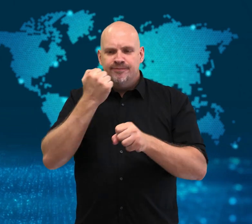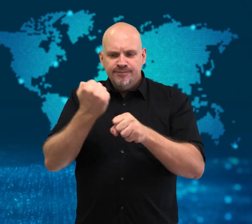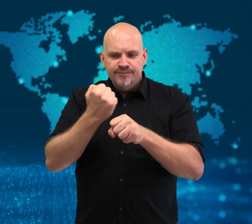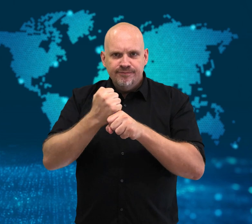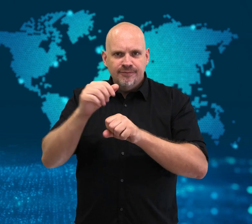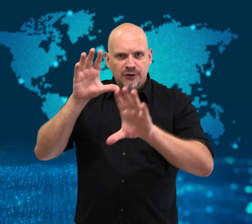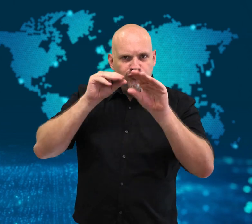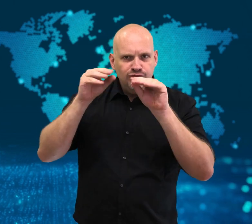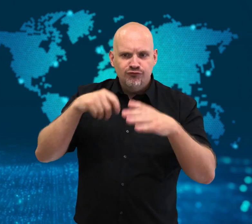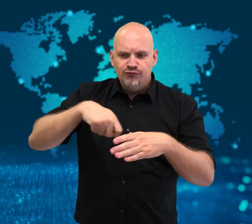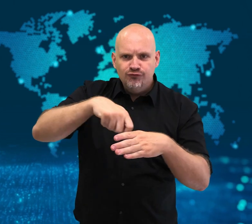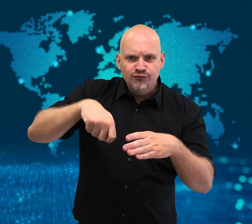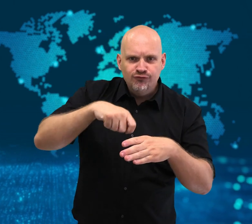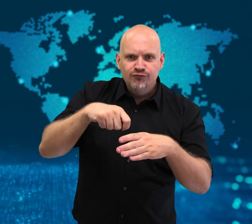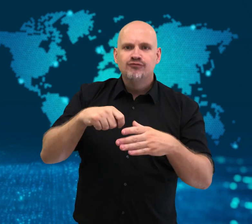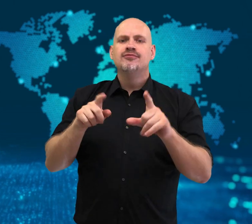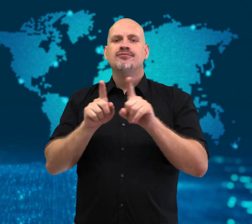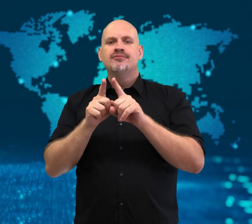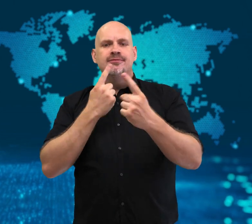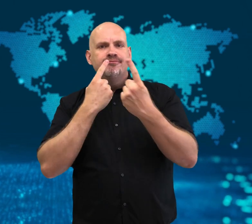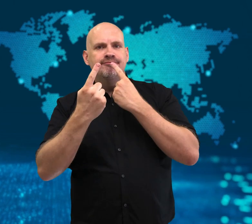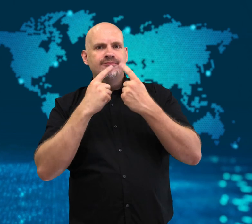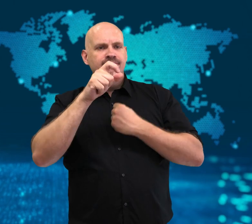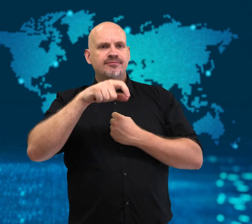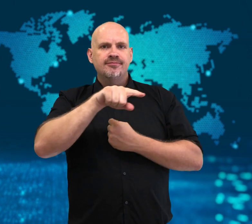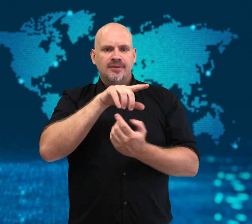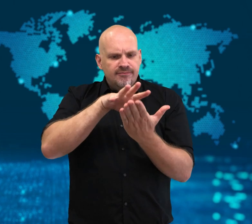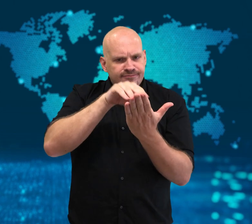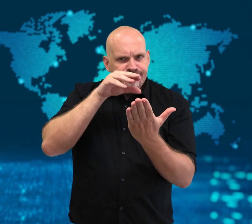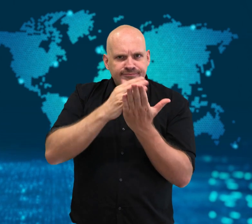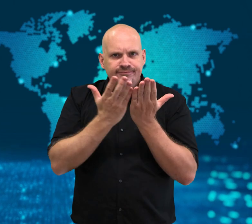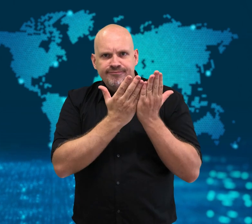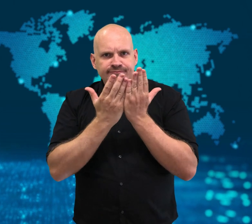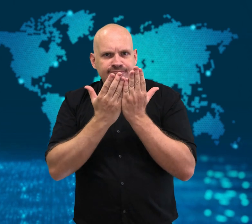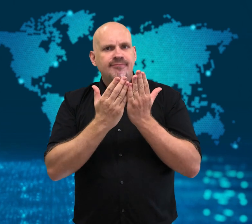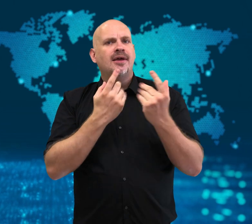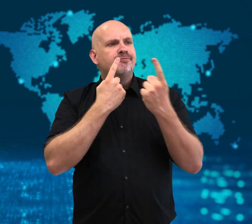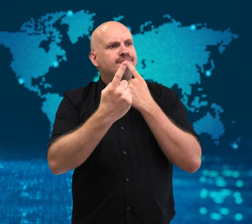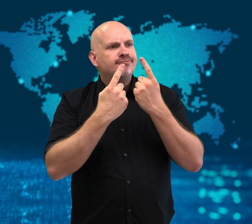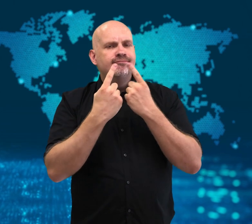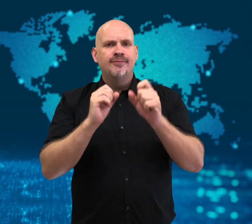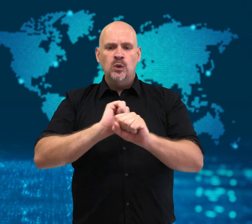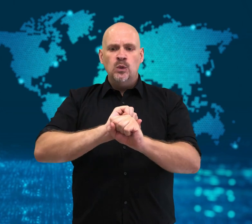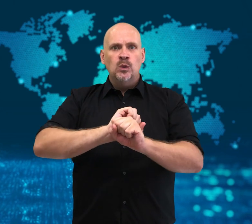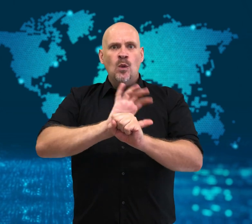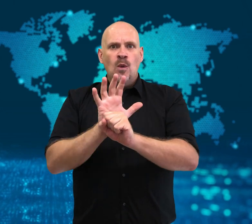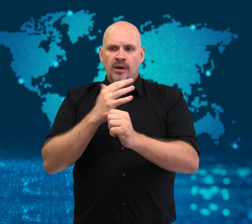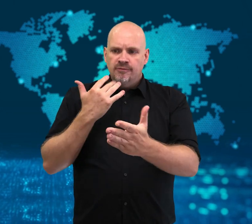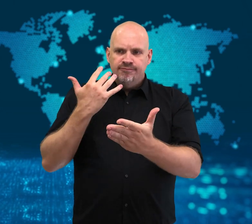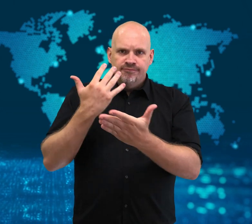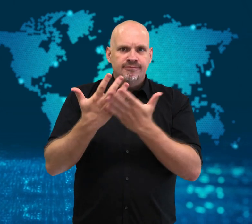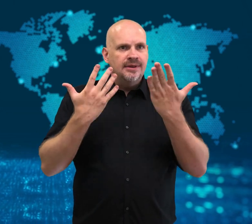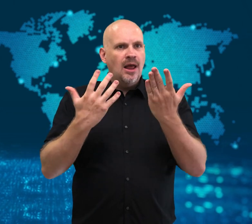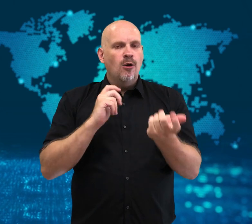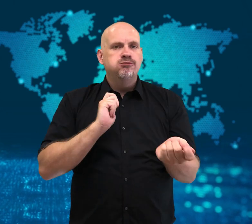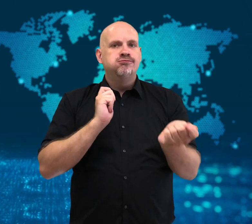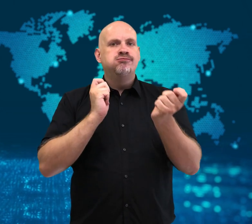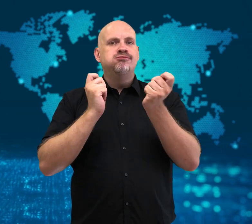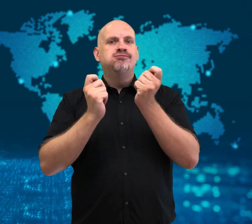He attended a cooking lesson and met students to discuss how life